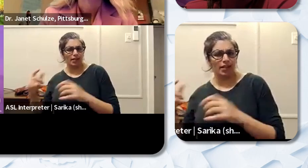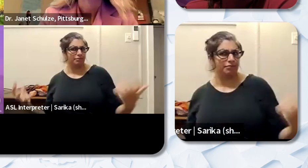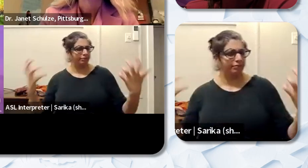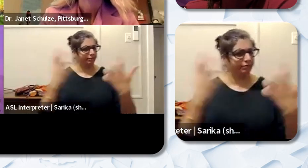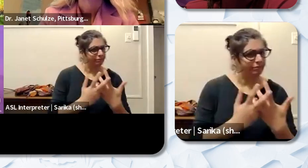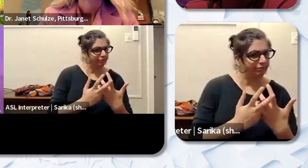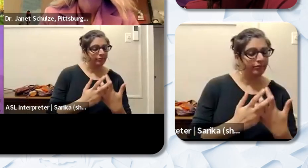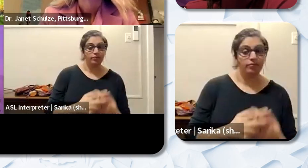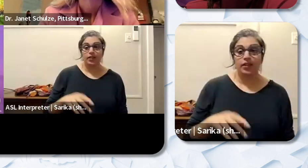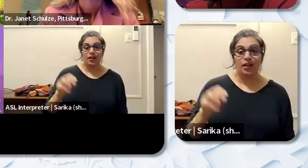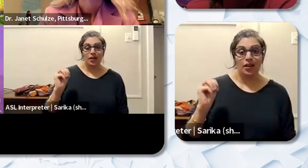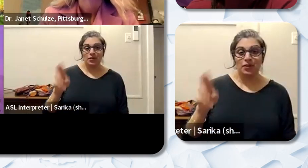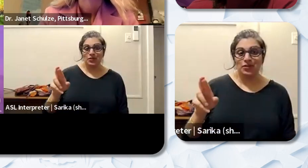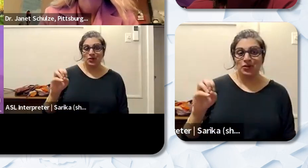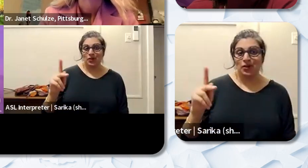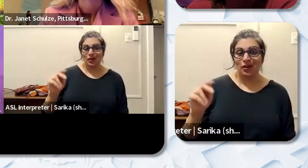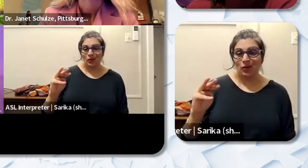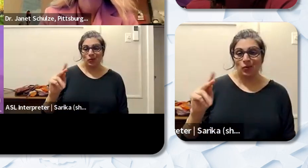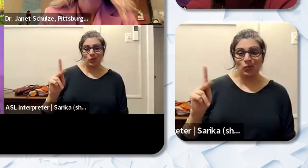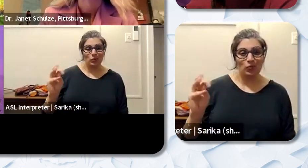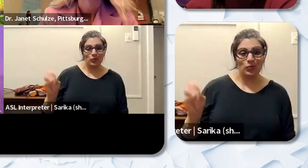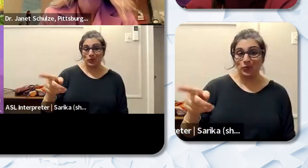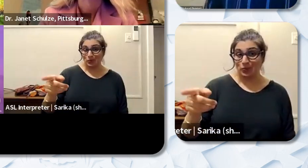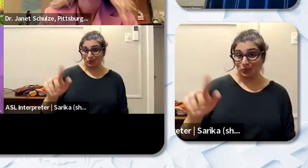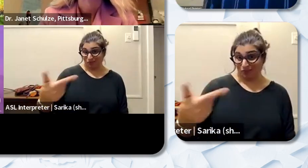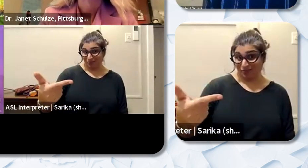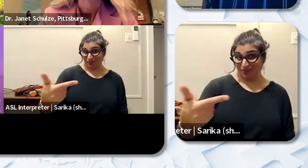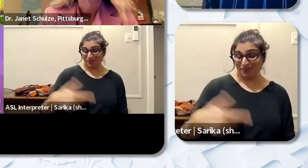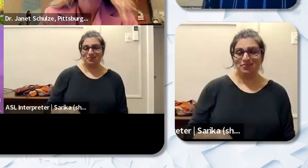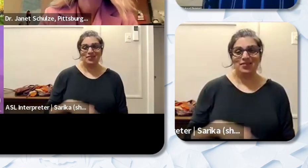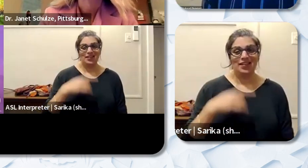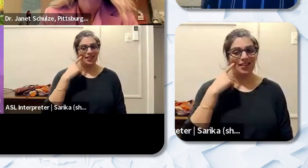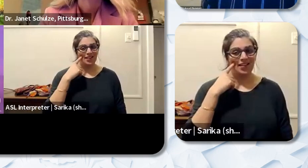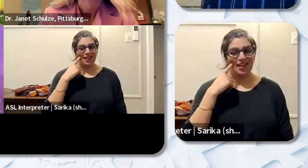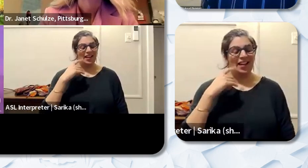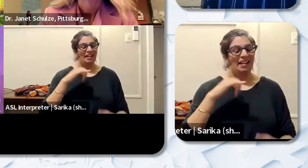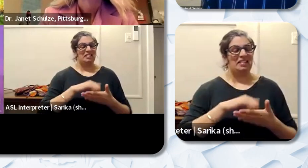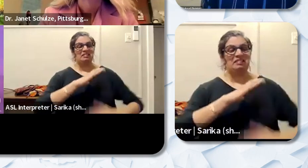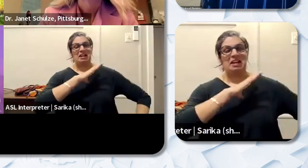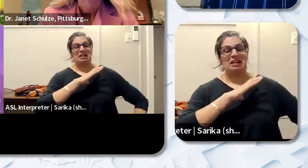I'm going to go to you first. What do you think? Brandon Okonkwo: I think that's fine and I just